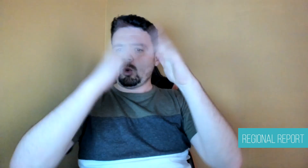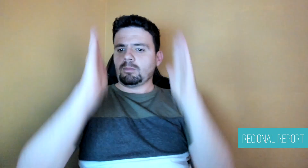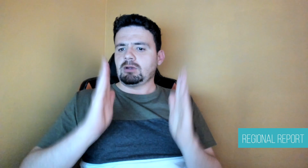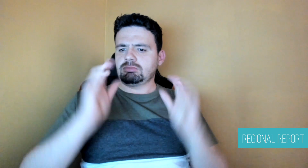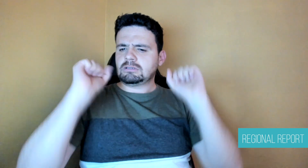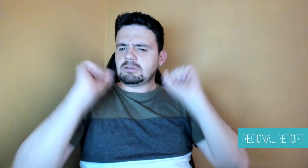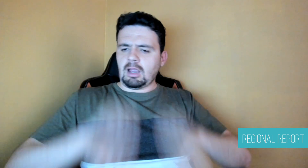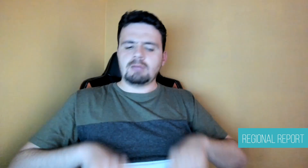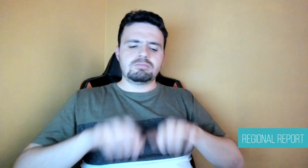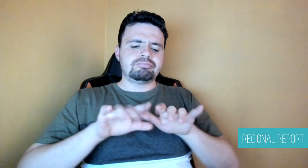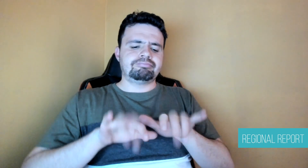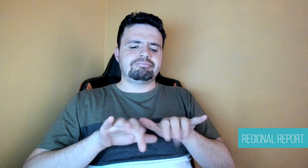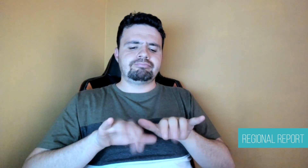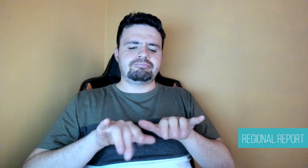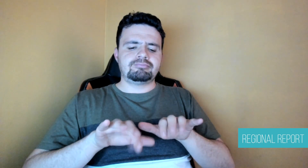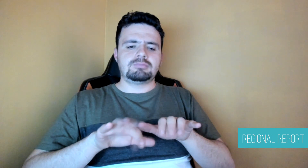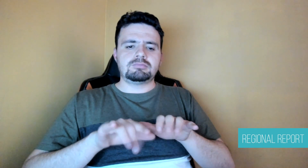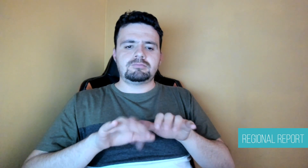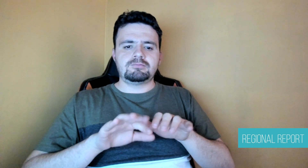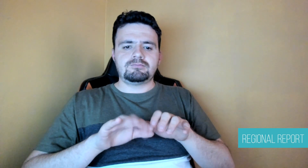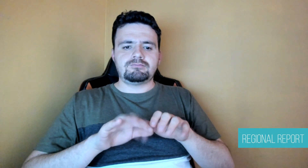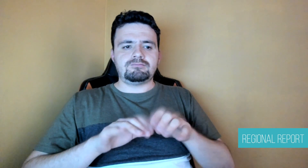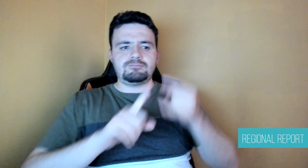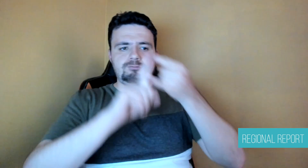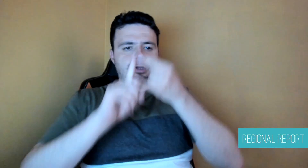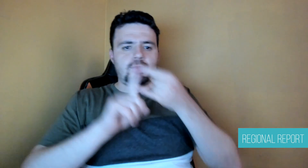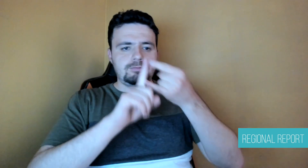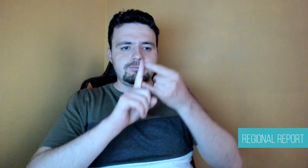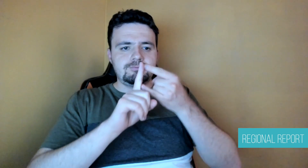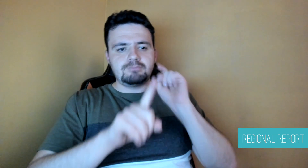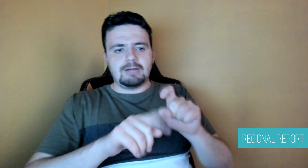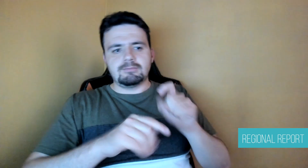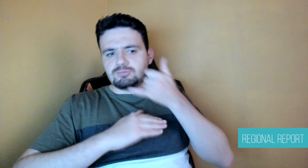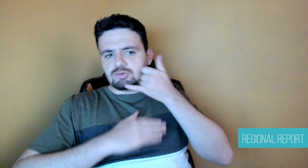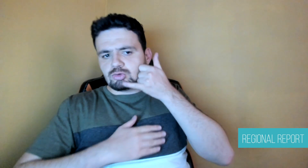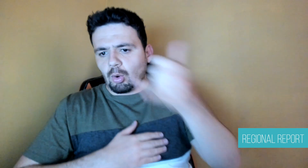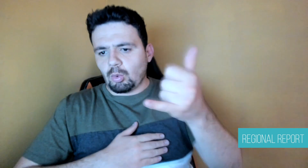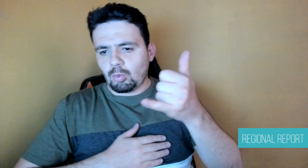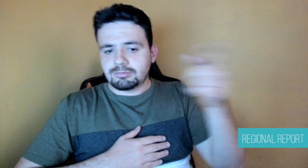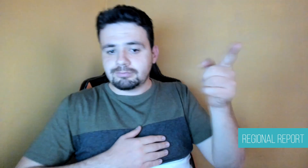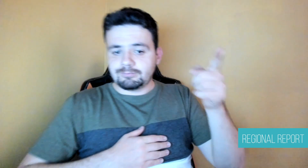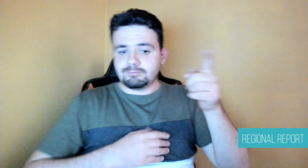call service in sign language, it is only necessary